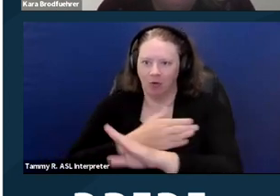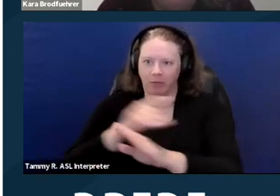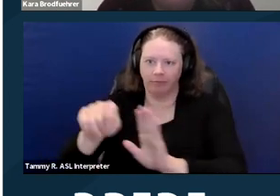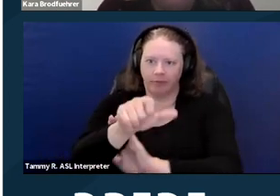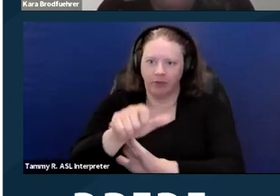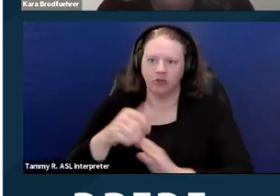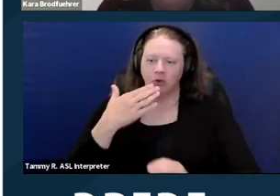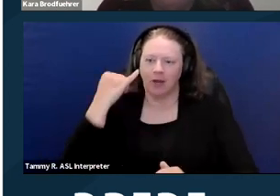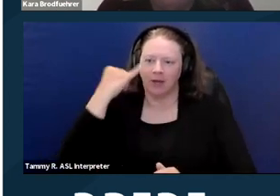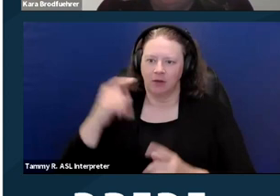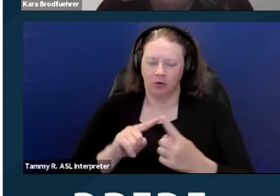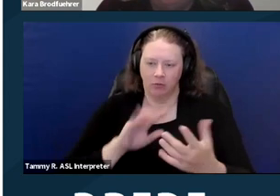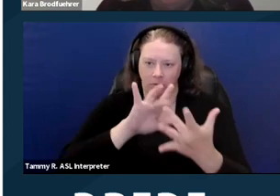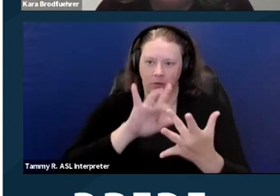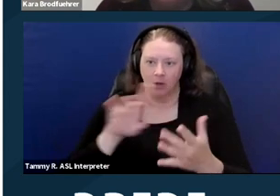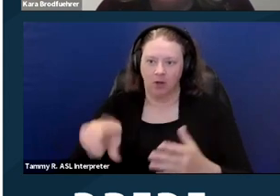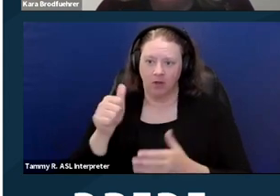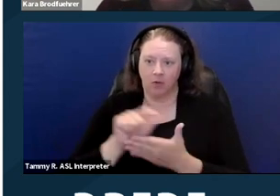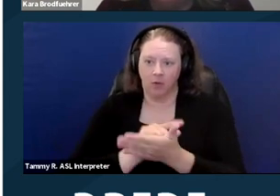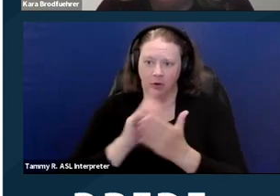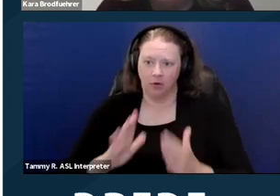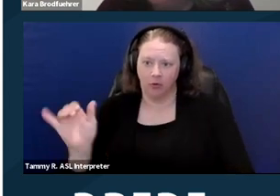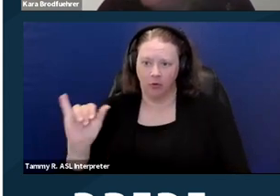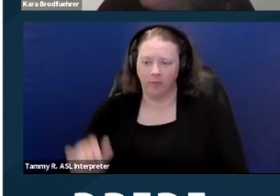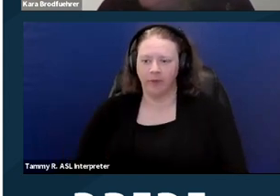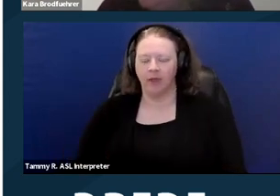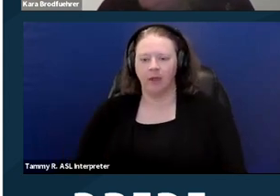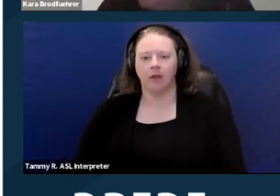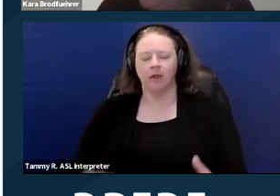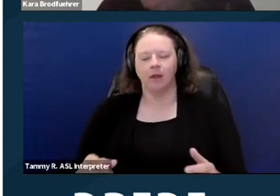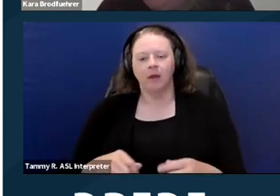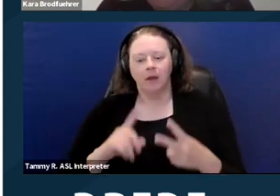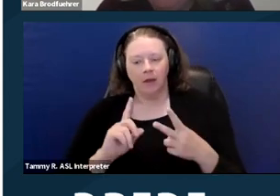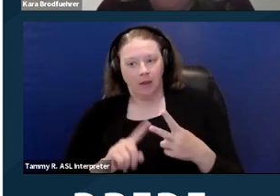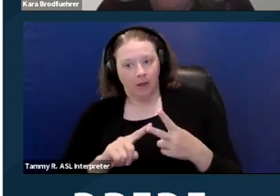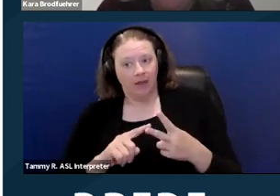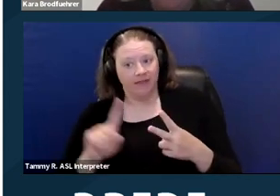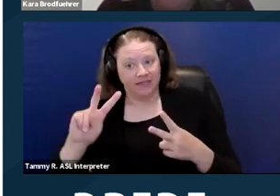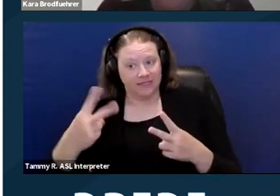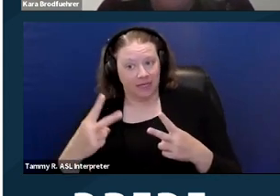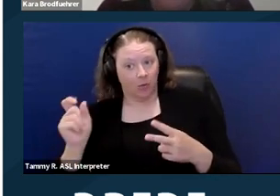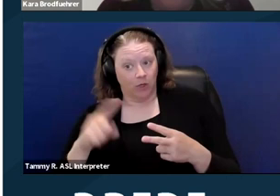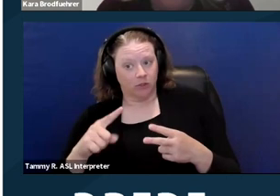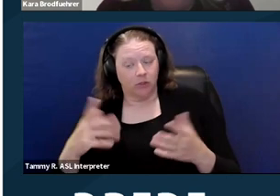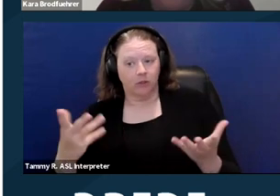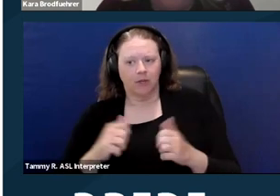I hope that's helpful. [Michelle] The second question was whether you can add information,